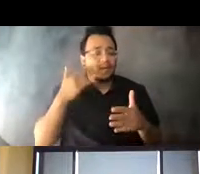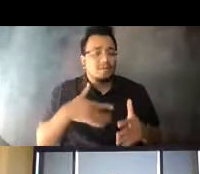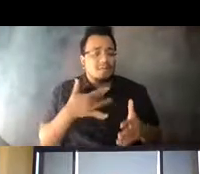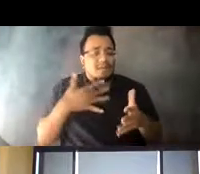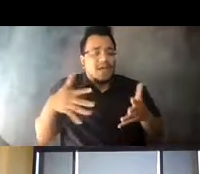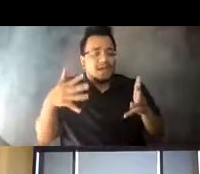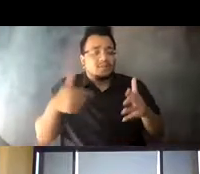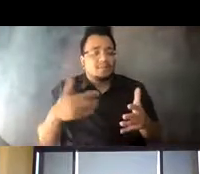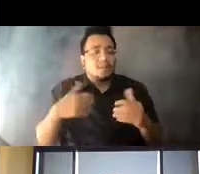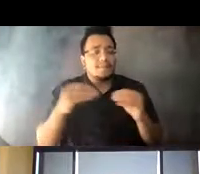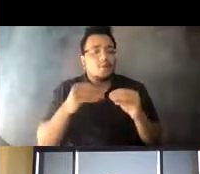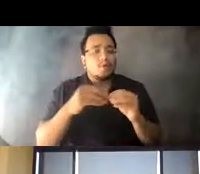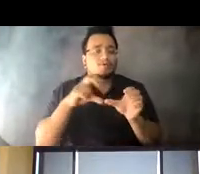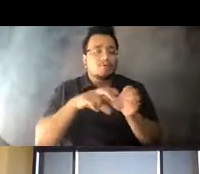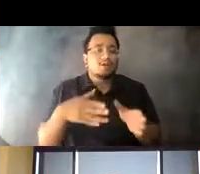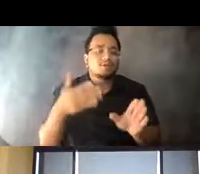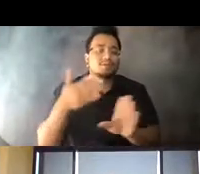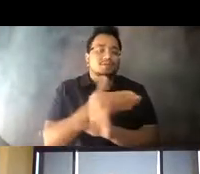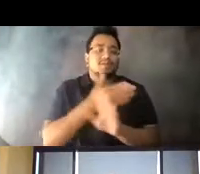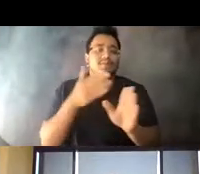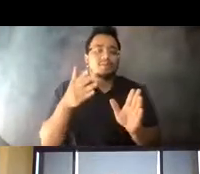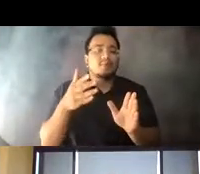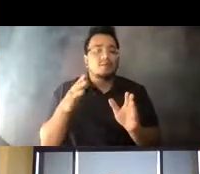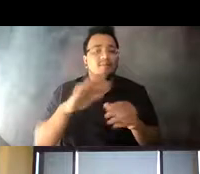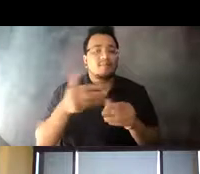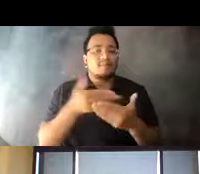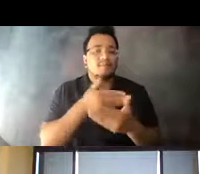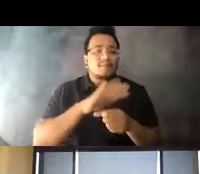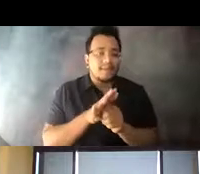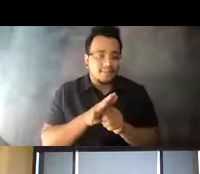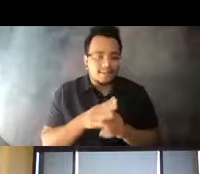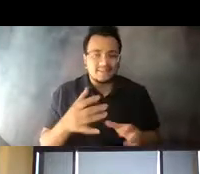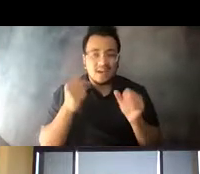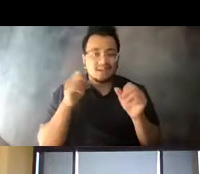14:40:57 ridership to pre-pandemic levels as fast as possible. 14:40:59 Next slide.